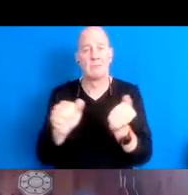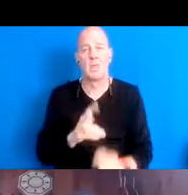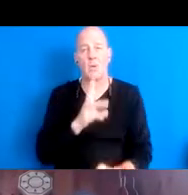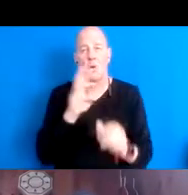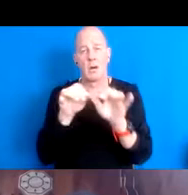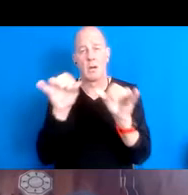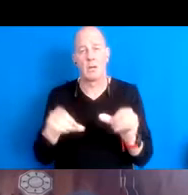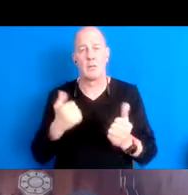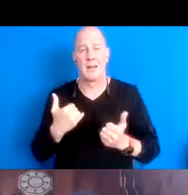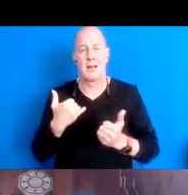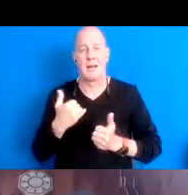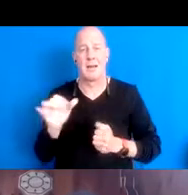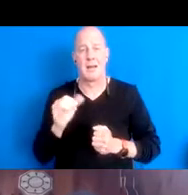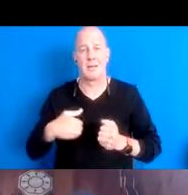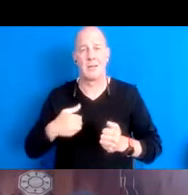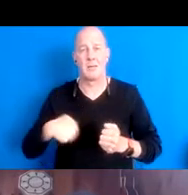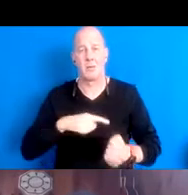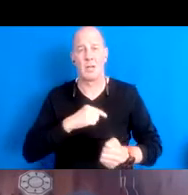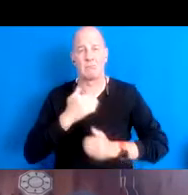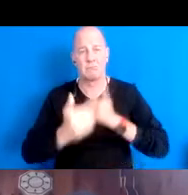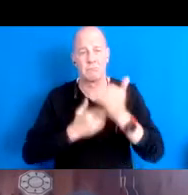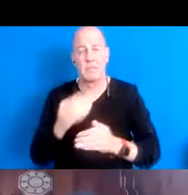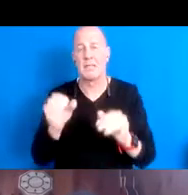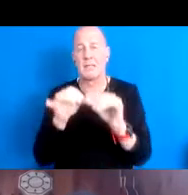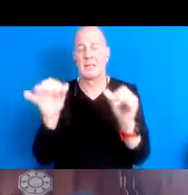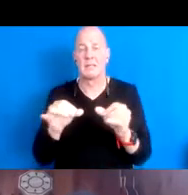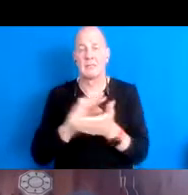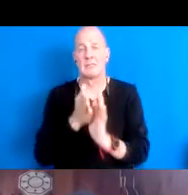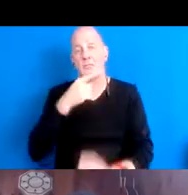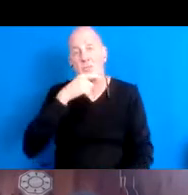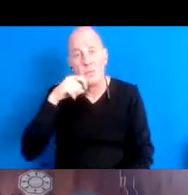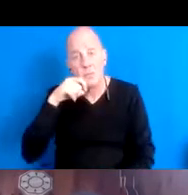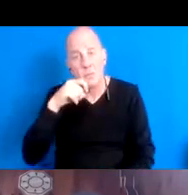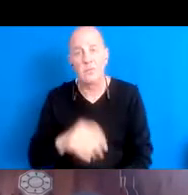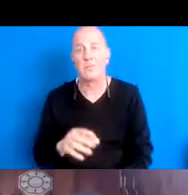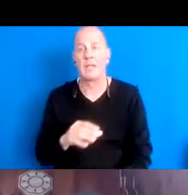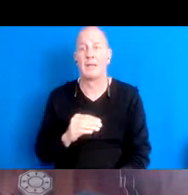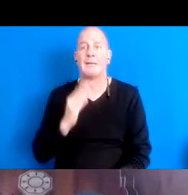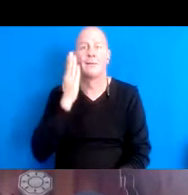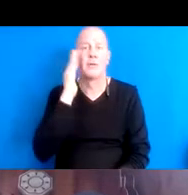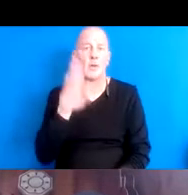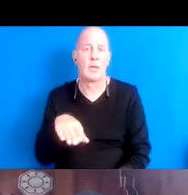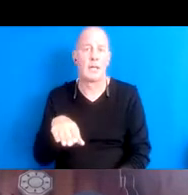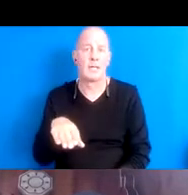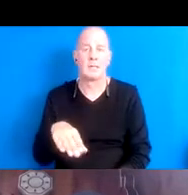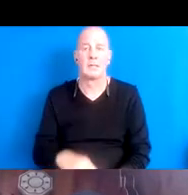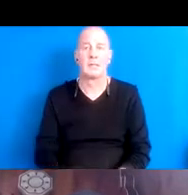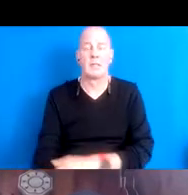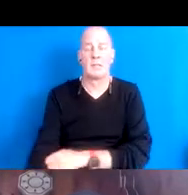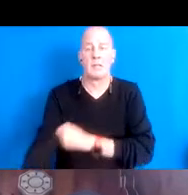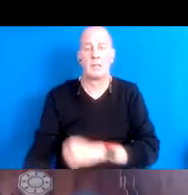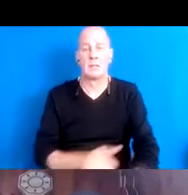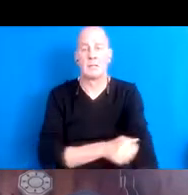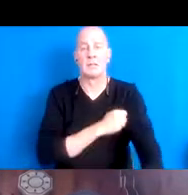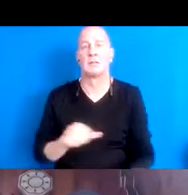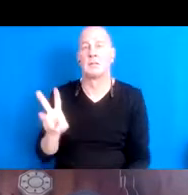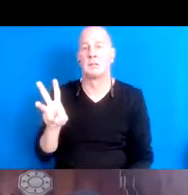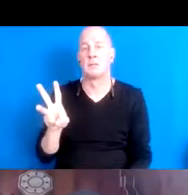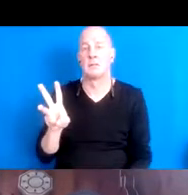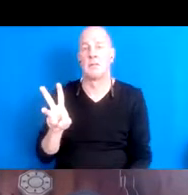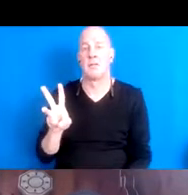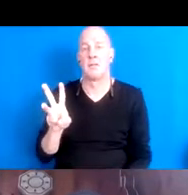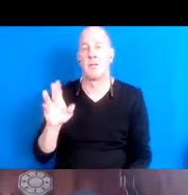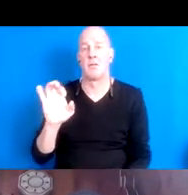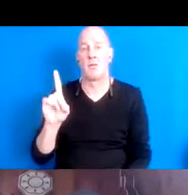15:40:35 The system is drying up as, as you know that the wildfires are on a high.